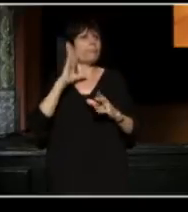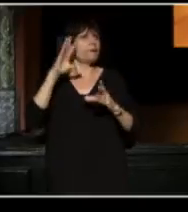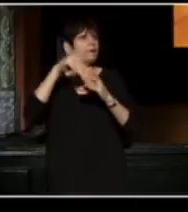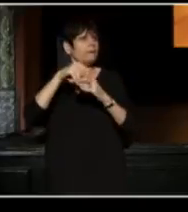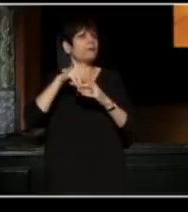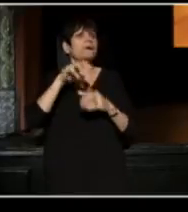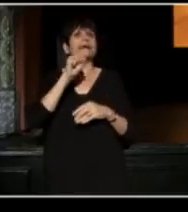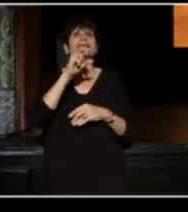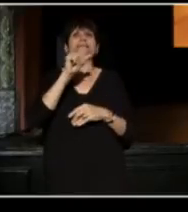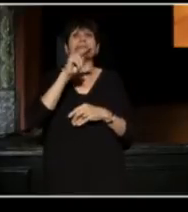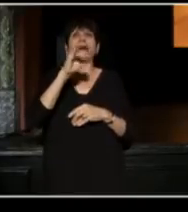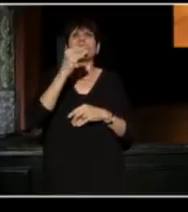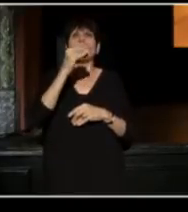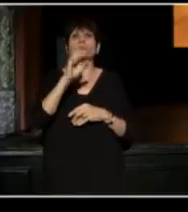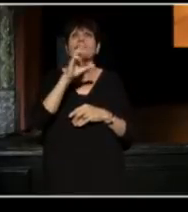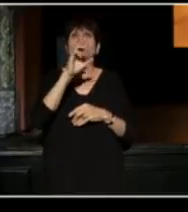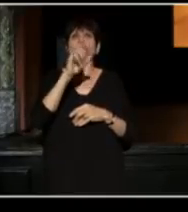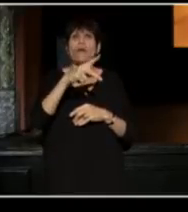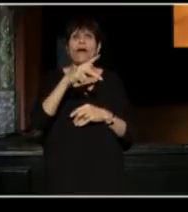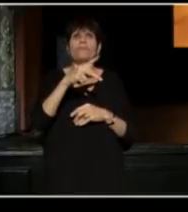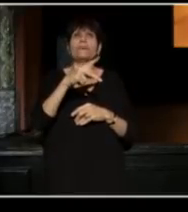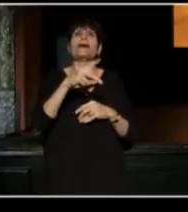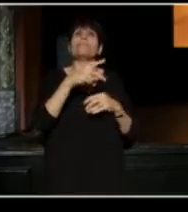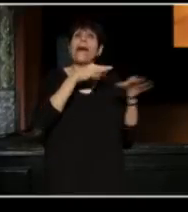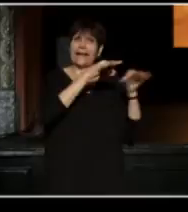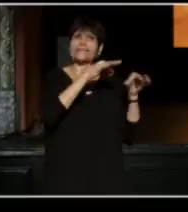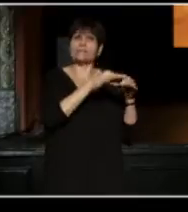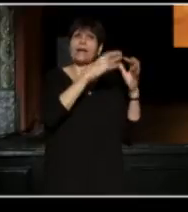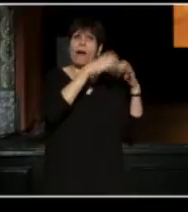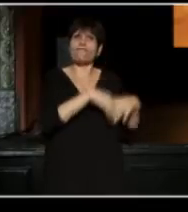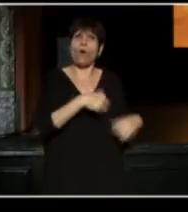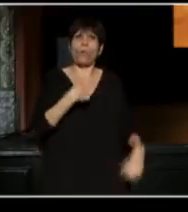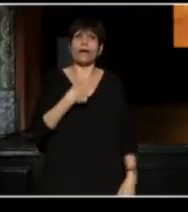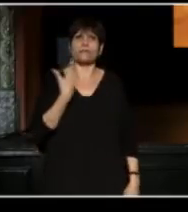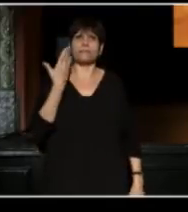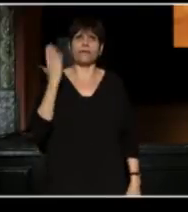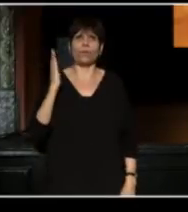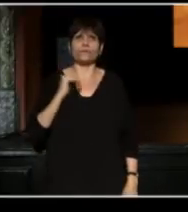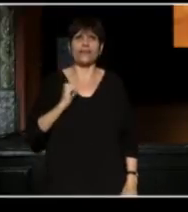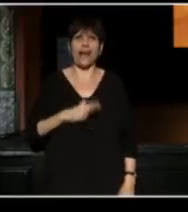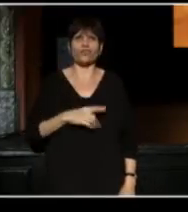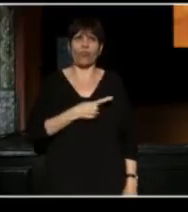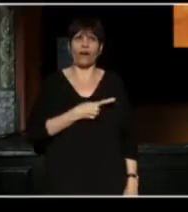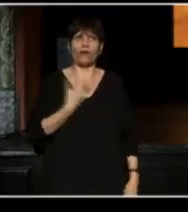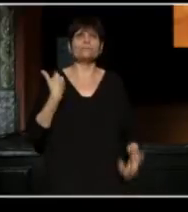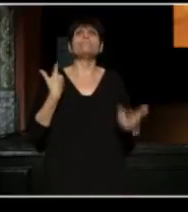of San Jose Repertory Theater, which now may explain its demise. In graduate school, I was in Dallas,